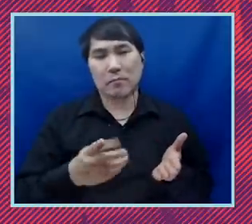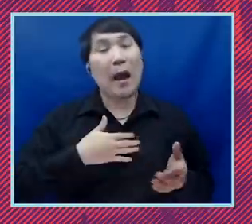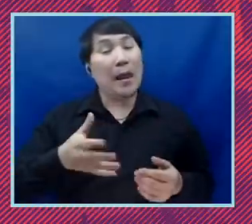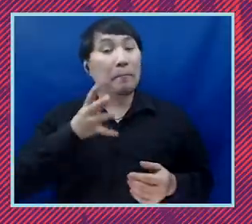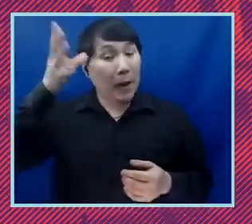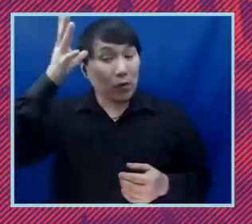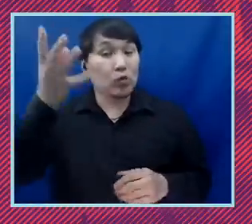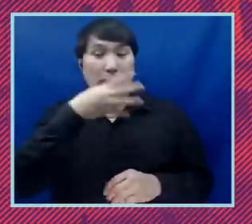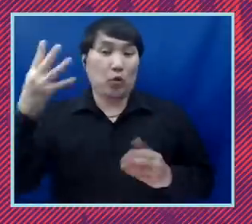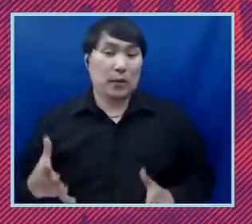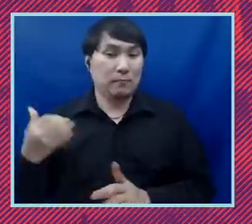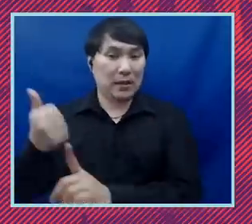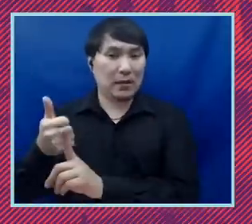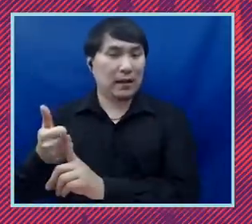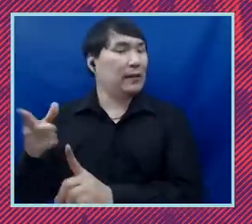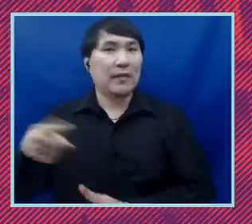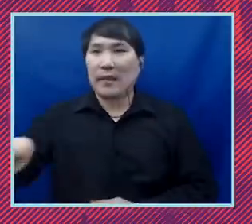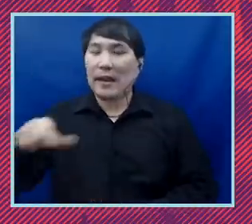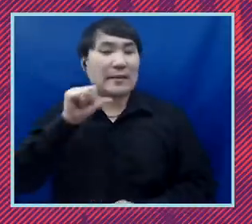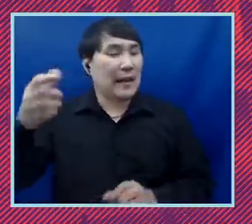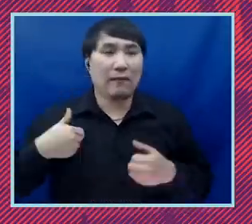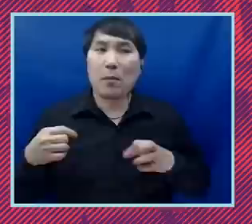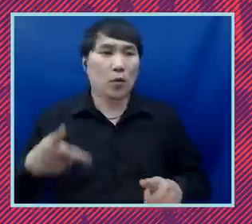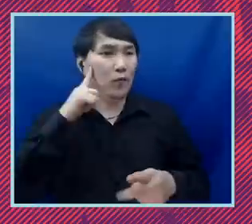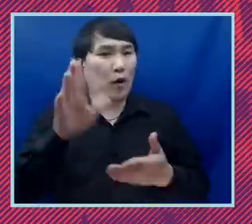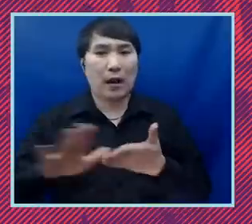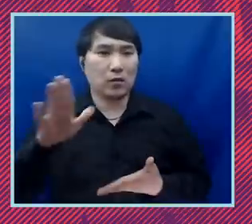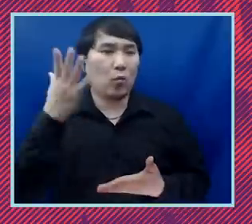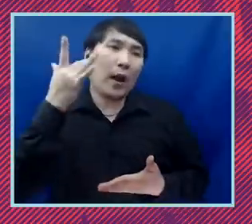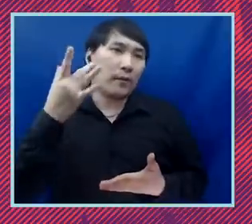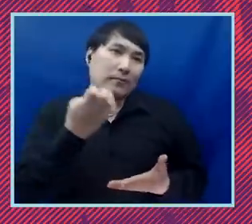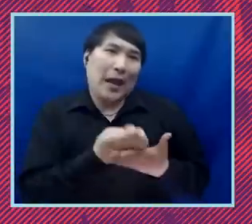because they didn't have the opportunity to go to college because of our economic status and because